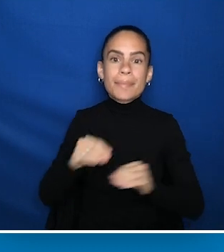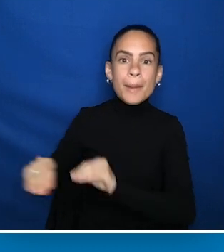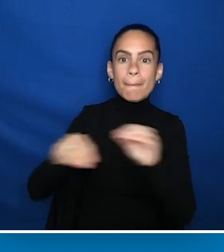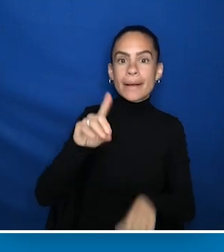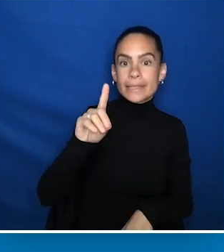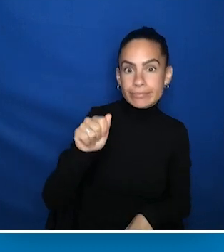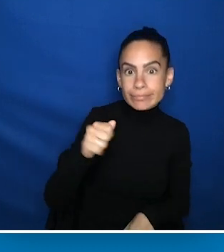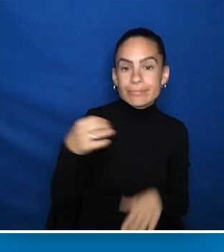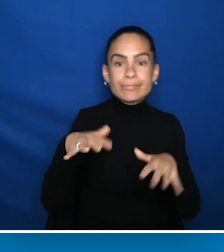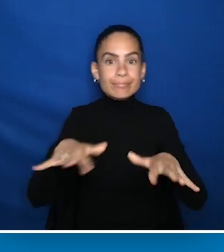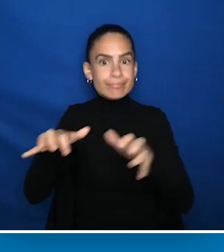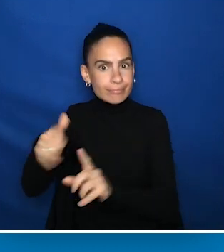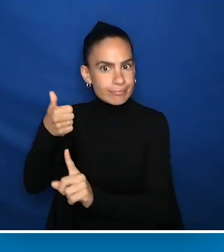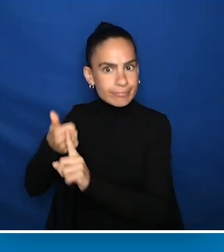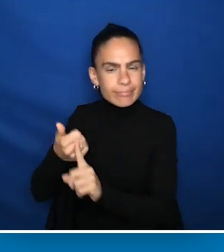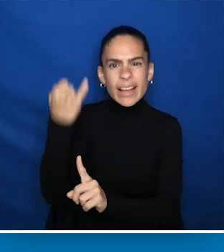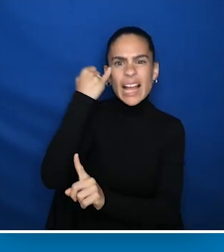who are unable to independently transfer